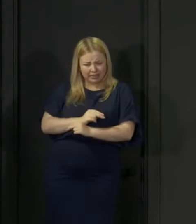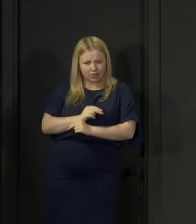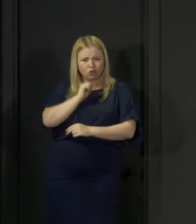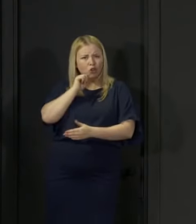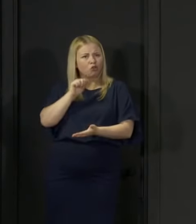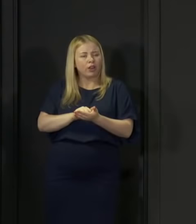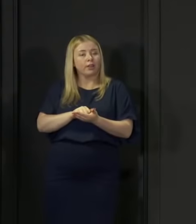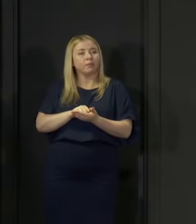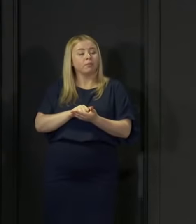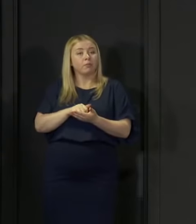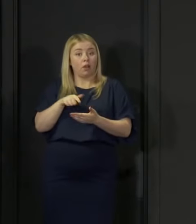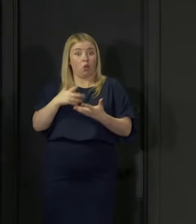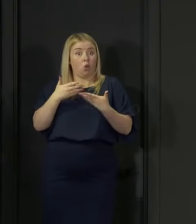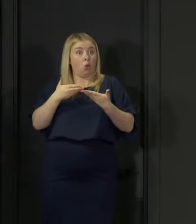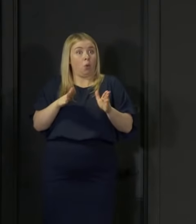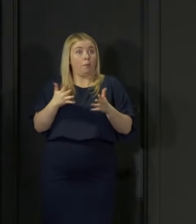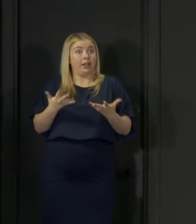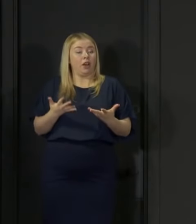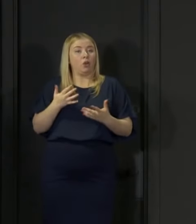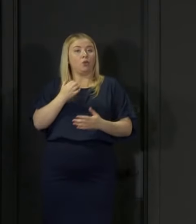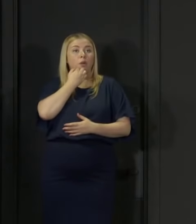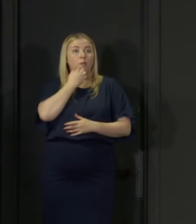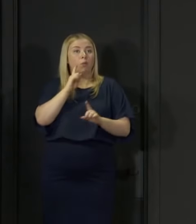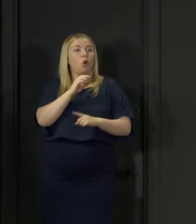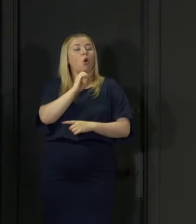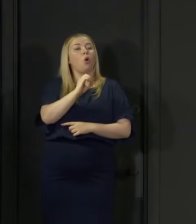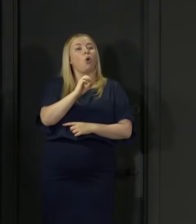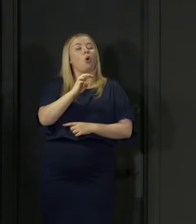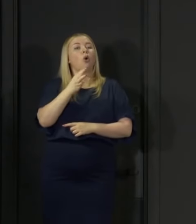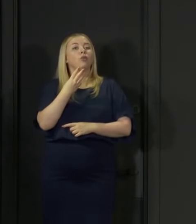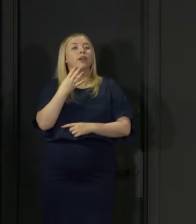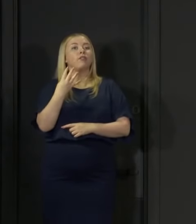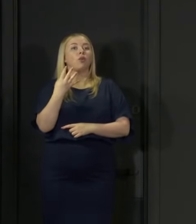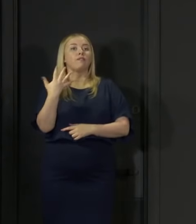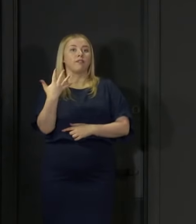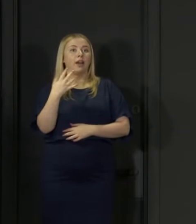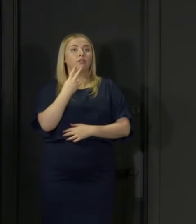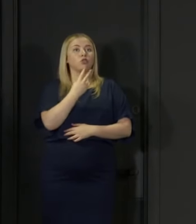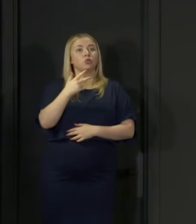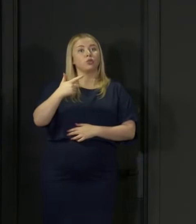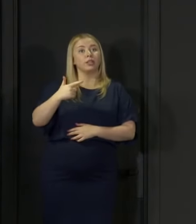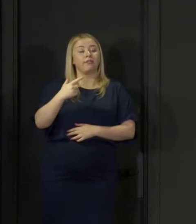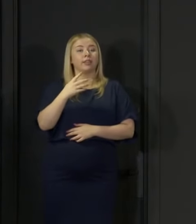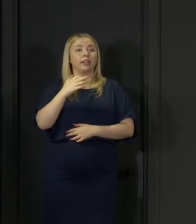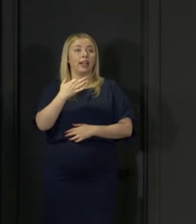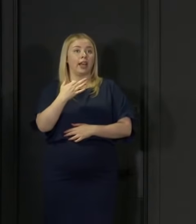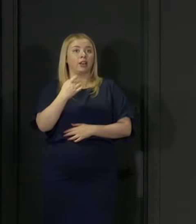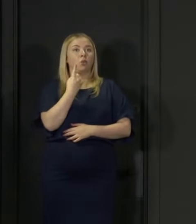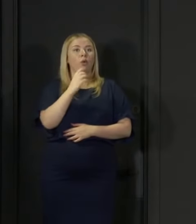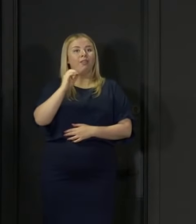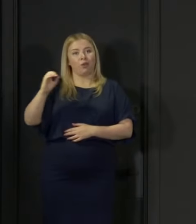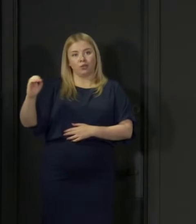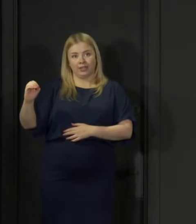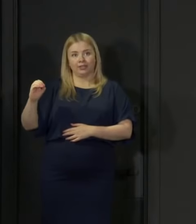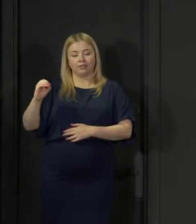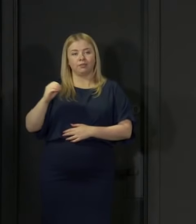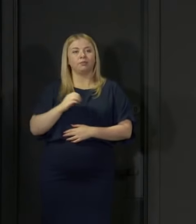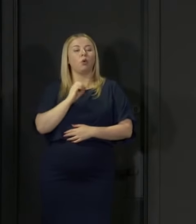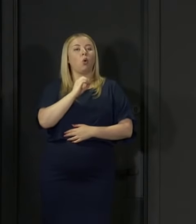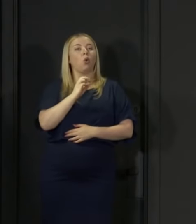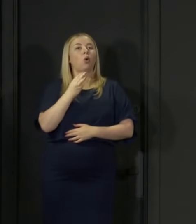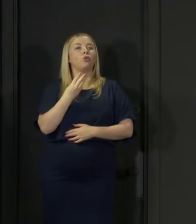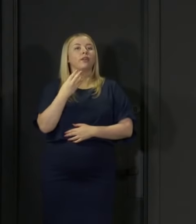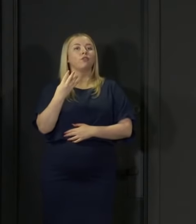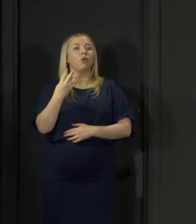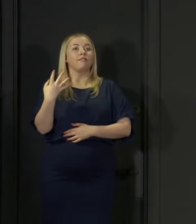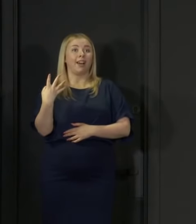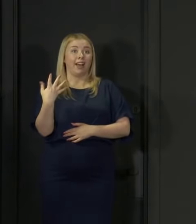That line is now open and the number is 0345 279 1000.